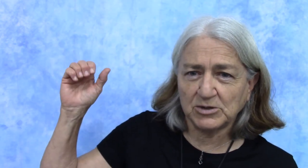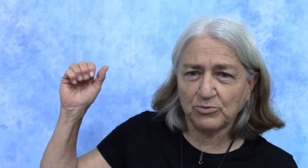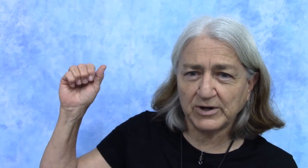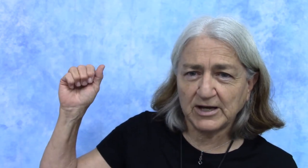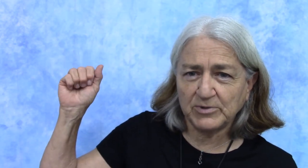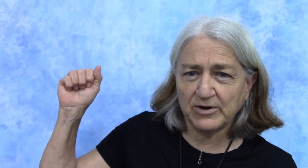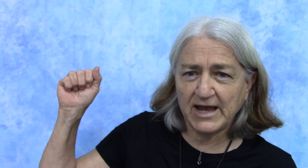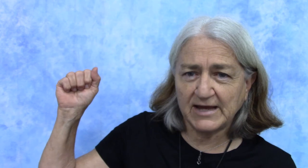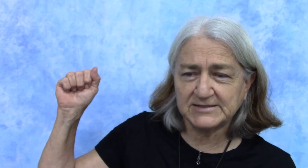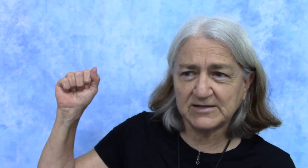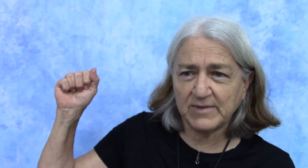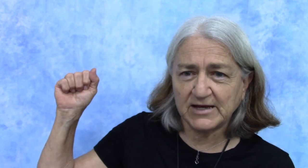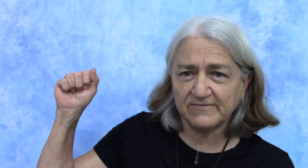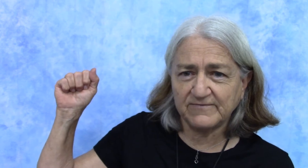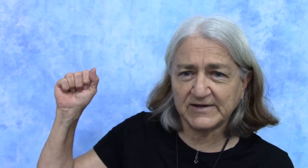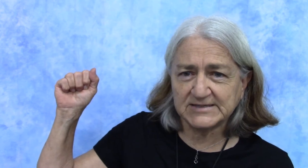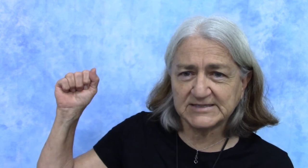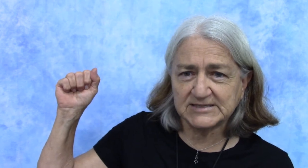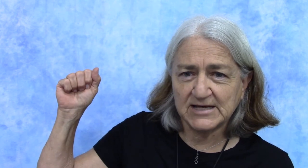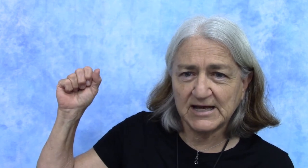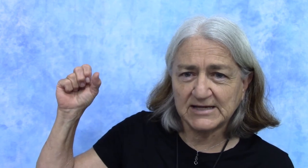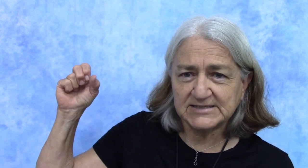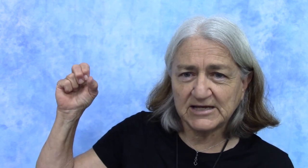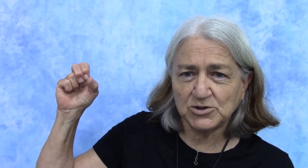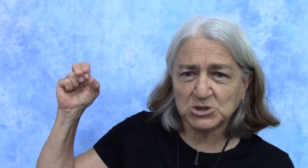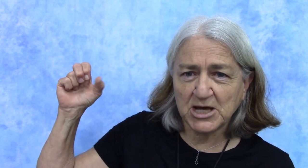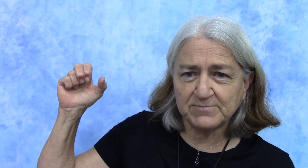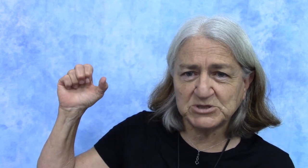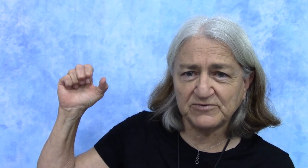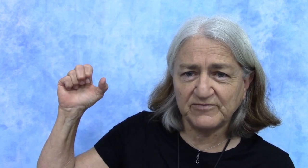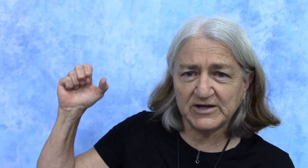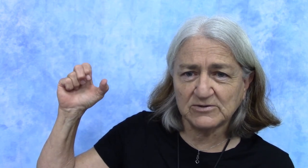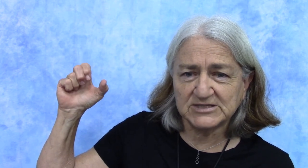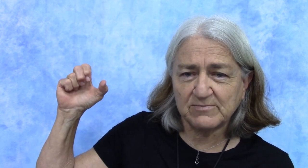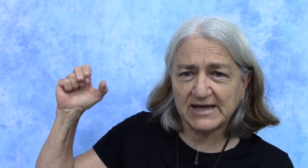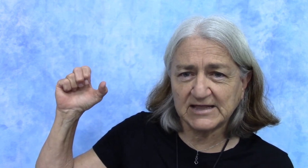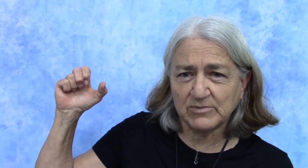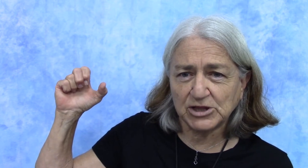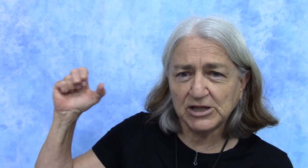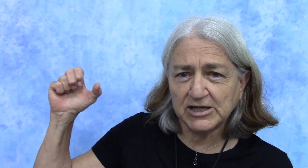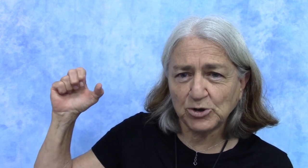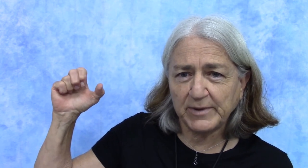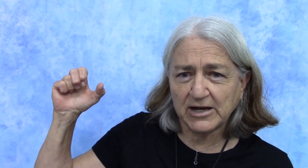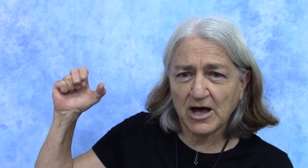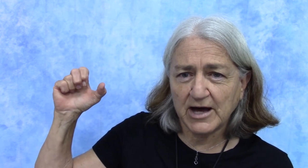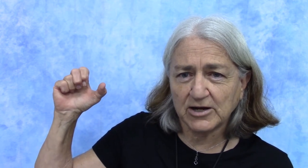bring up your hand and make a fist. Take your top two fingers and make them a little bit higher